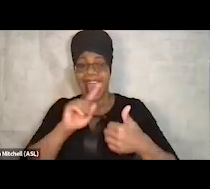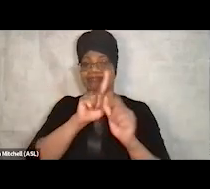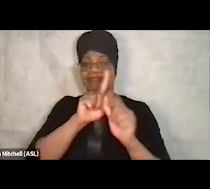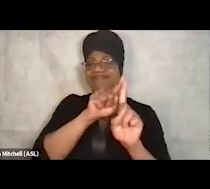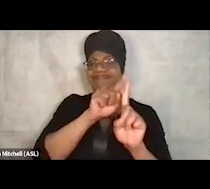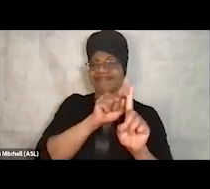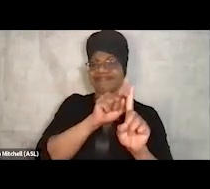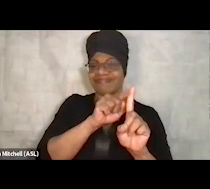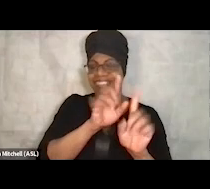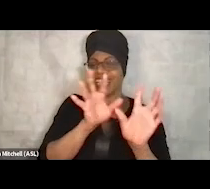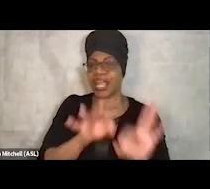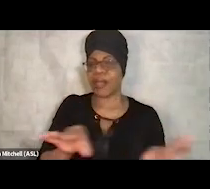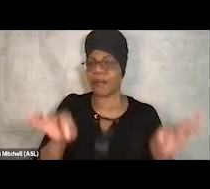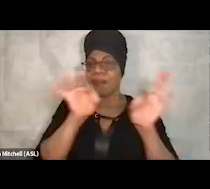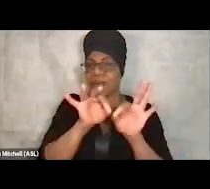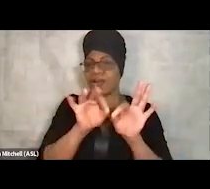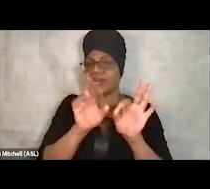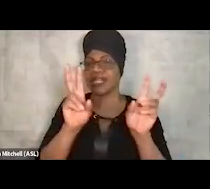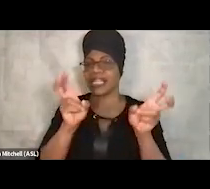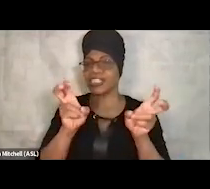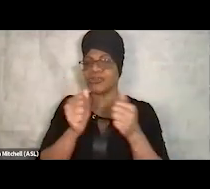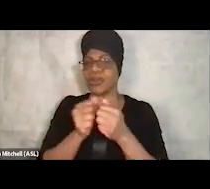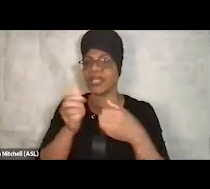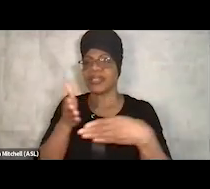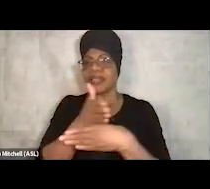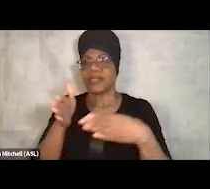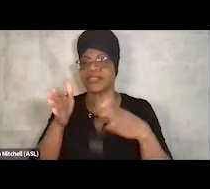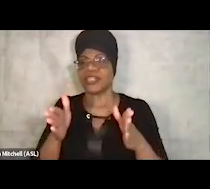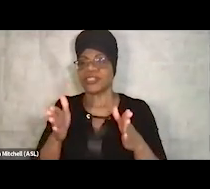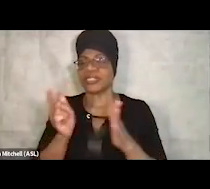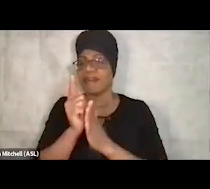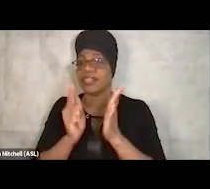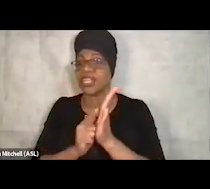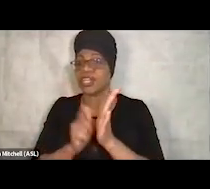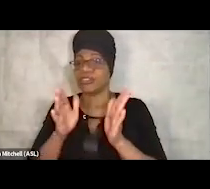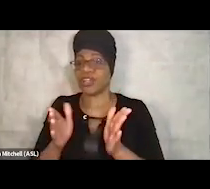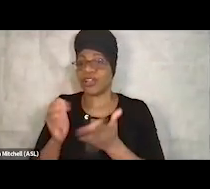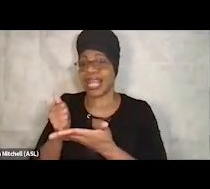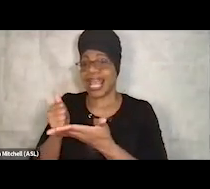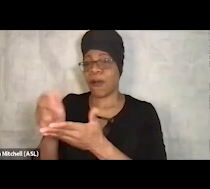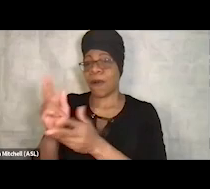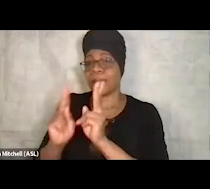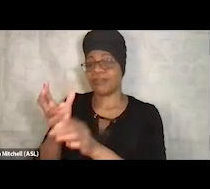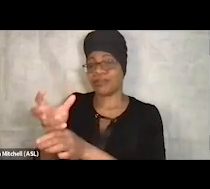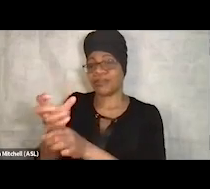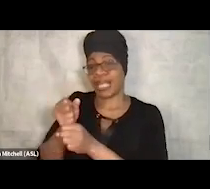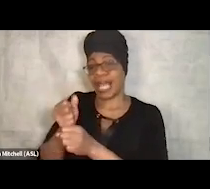is our partnership with an attorney can help get people a driver's license. Maybe they've lost it or have never had one.